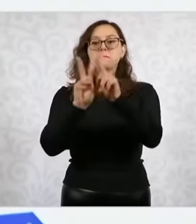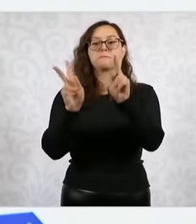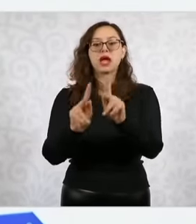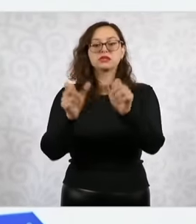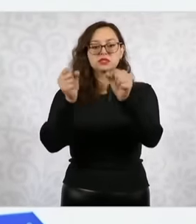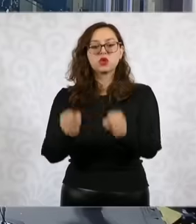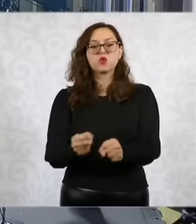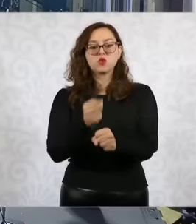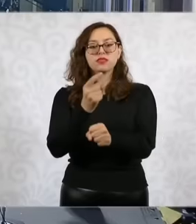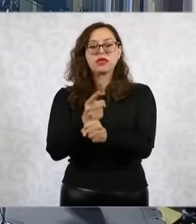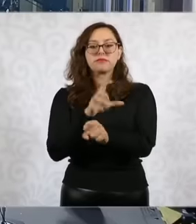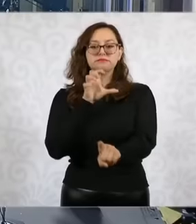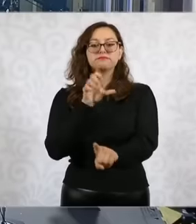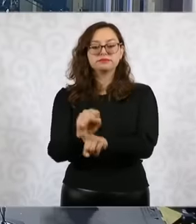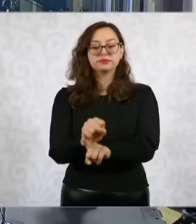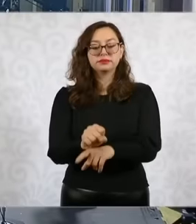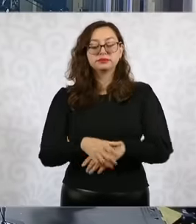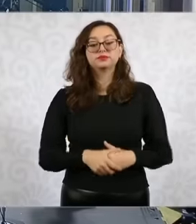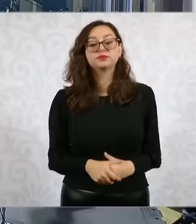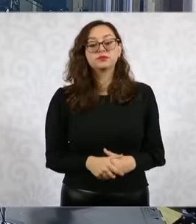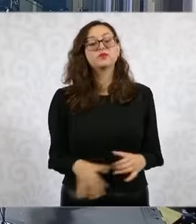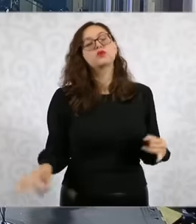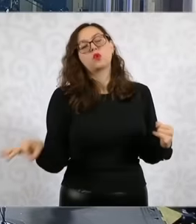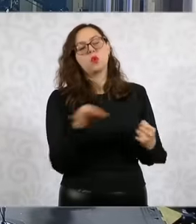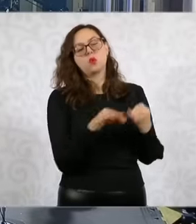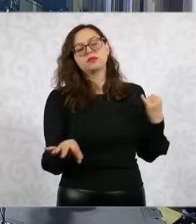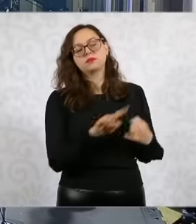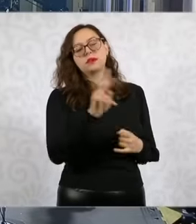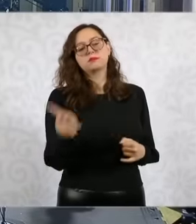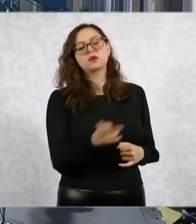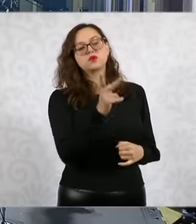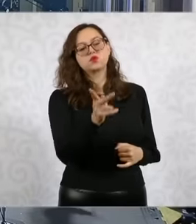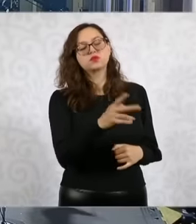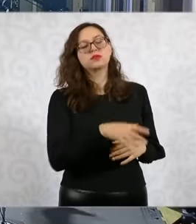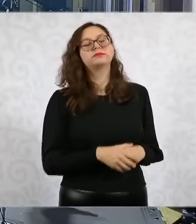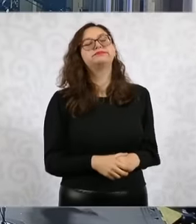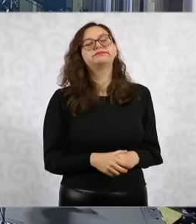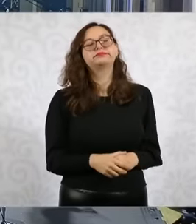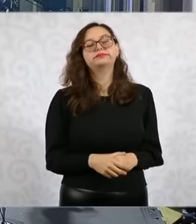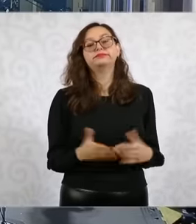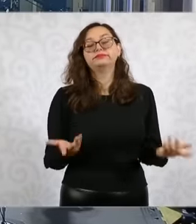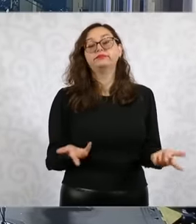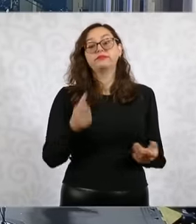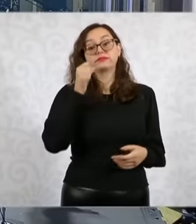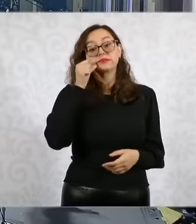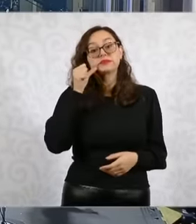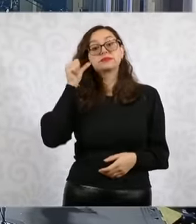finally president yesterday on social networks they resumed a photo of the greeting with Senator